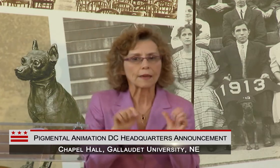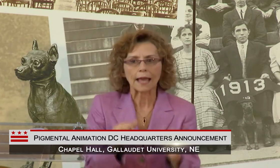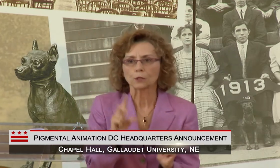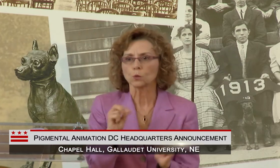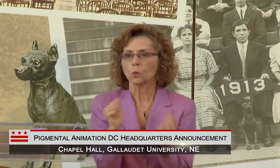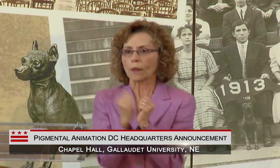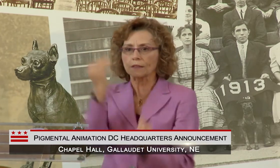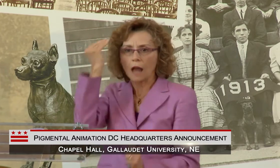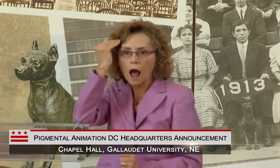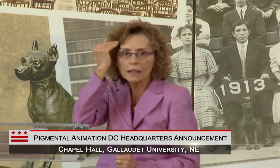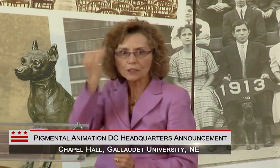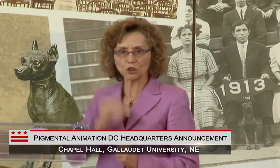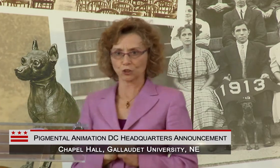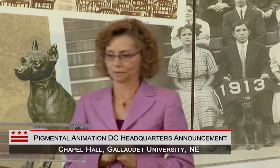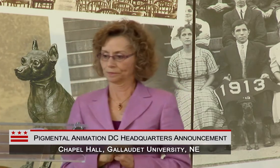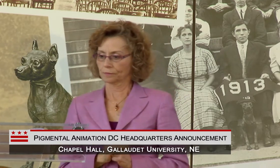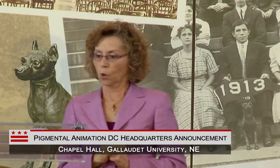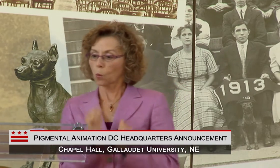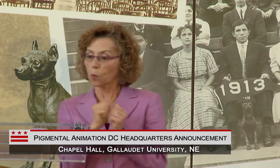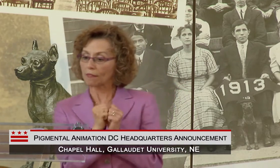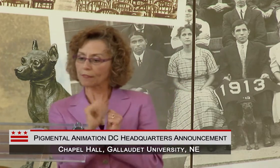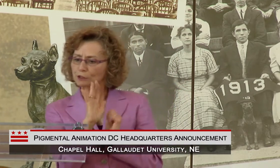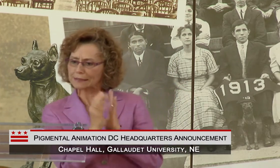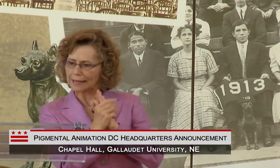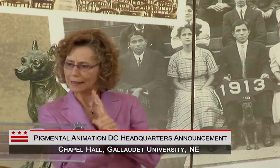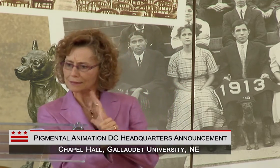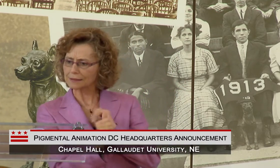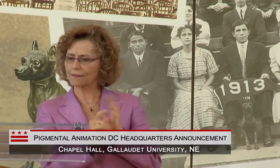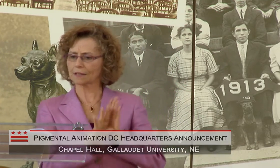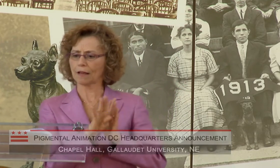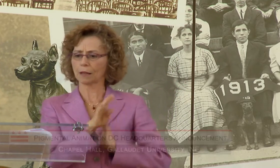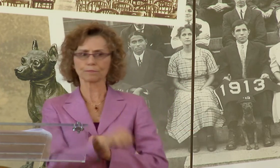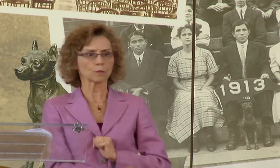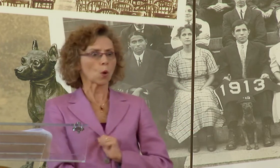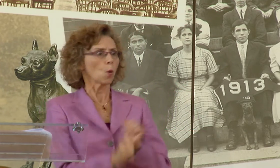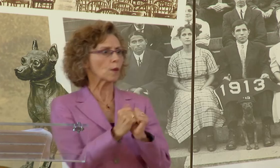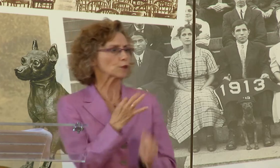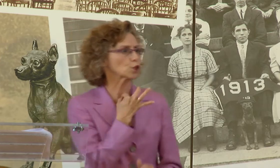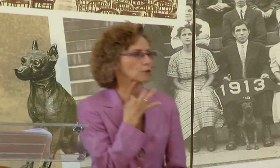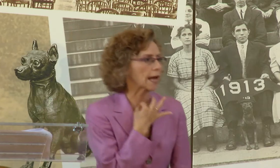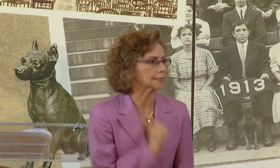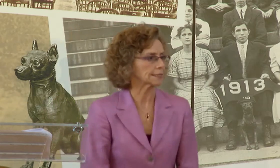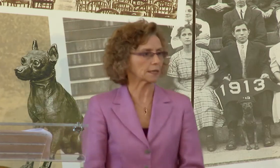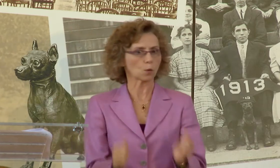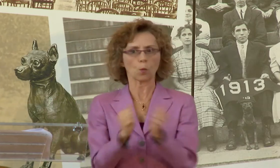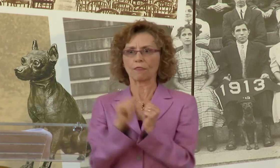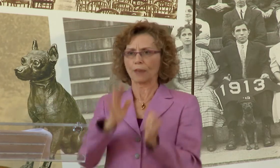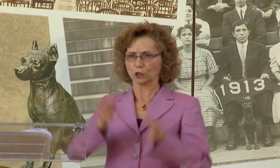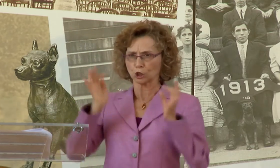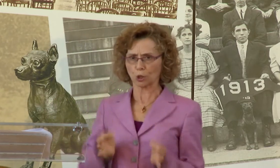THEY WILL DISCOVER WHAT IT IS THEY CAN DO WITH KNOWLEDGE. THEY WILL COME TO DISCOVER THEIR SKILLS AS THEY FURTHER DEVELOP